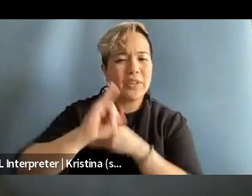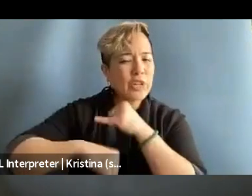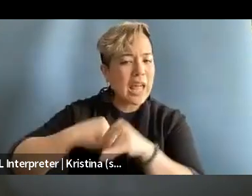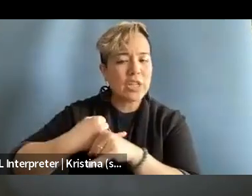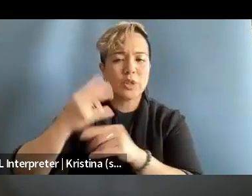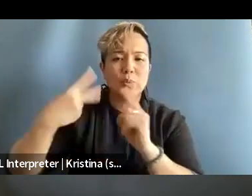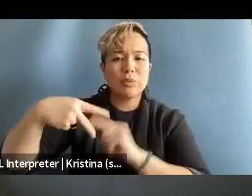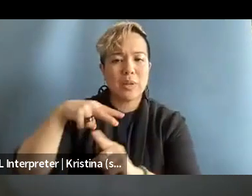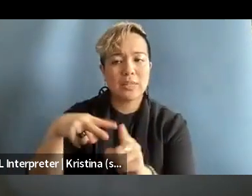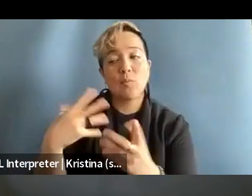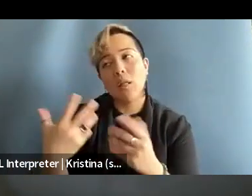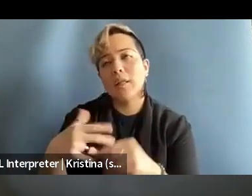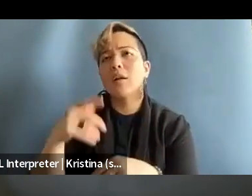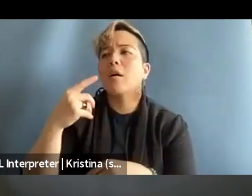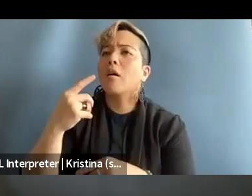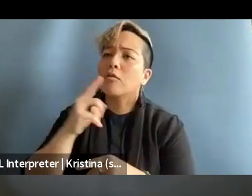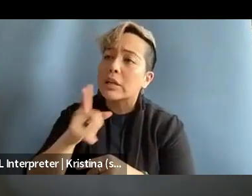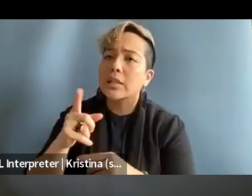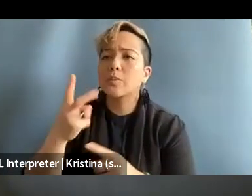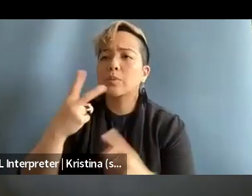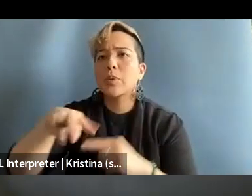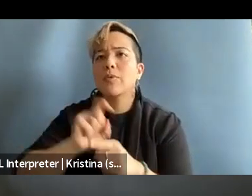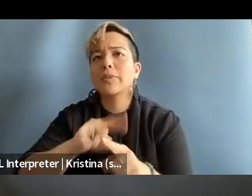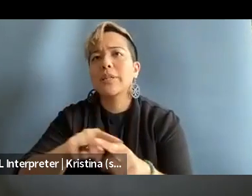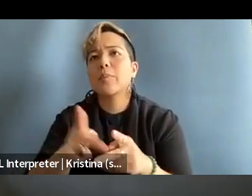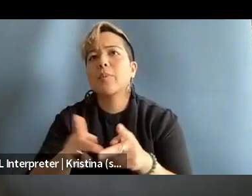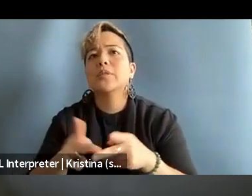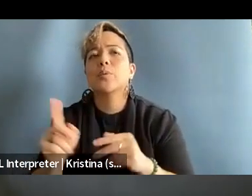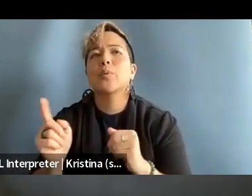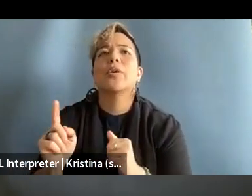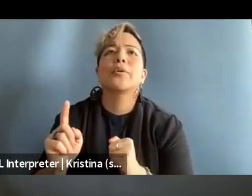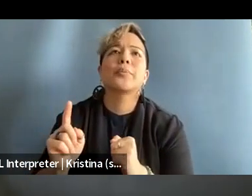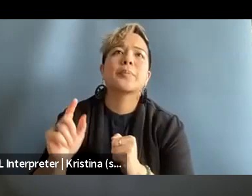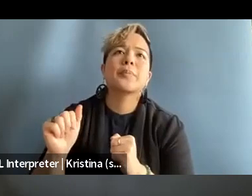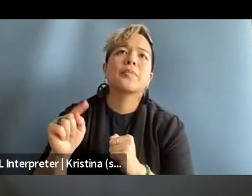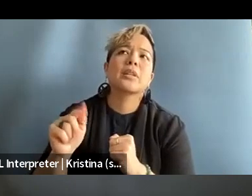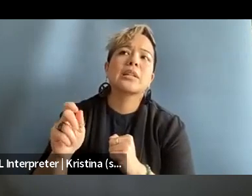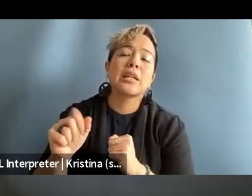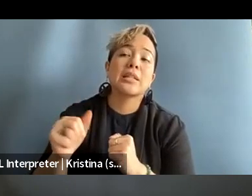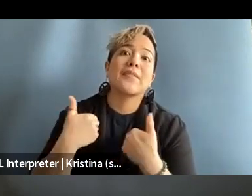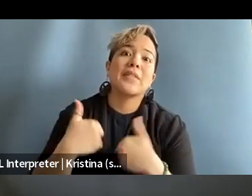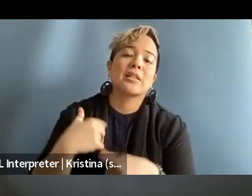or a perspective from places where attacks, physical attacks against journalists